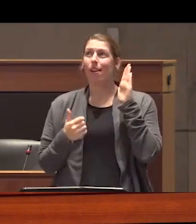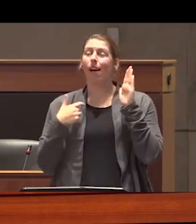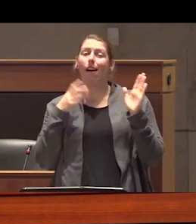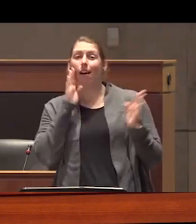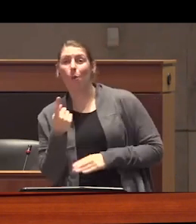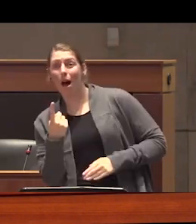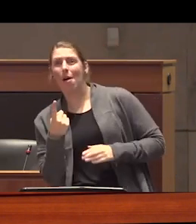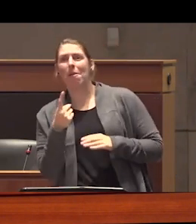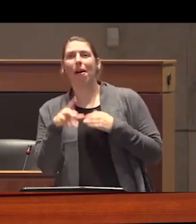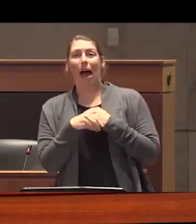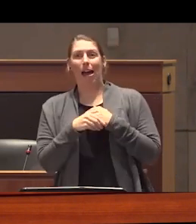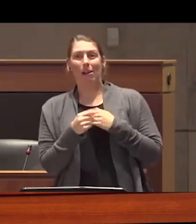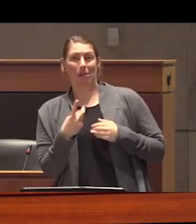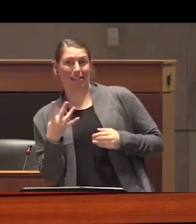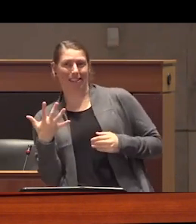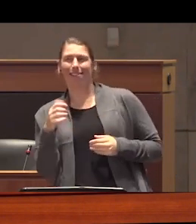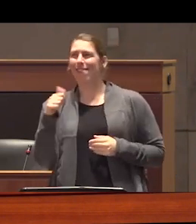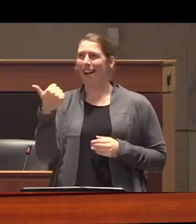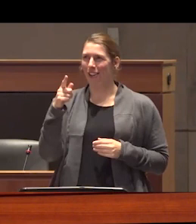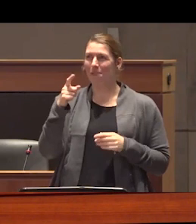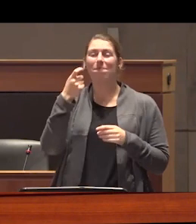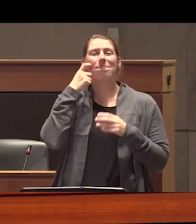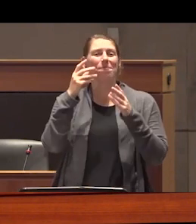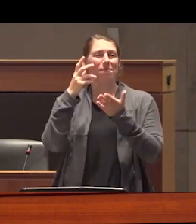letter but I've now had to update it a few open letters have been recently published by a group